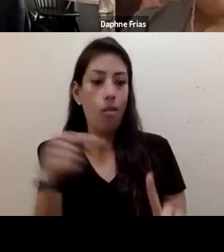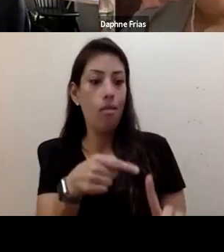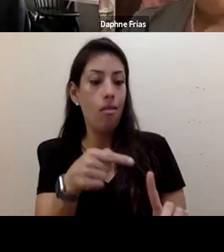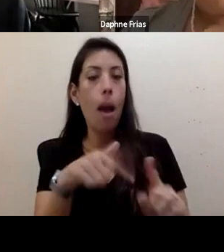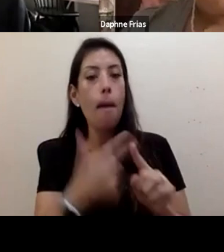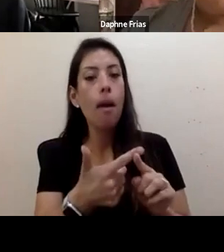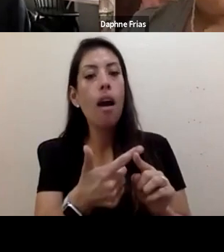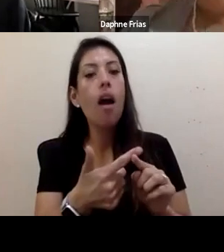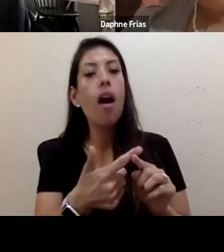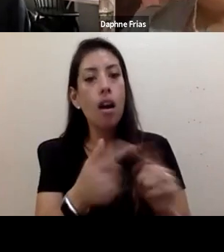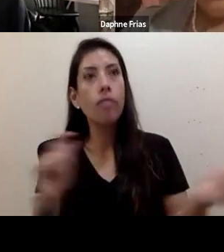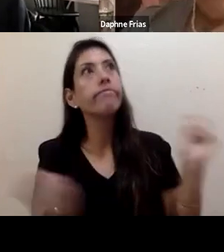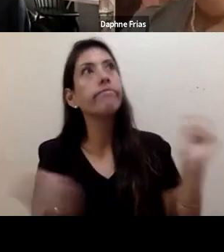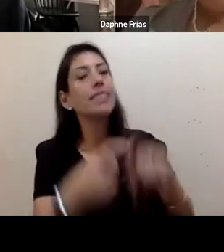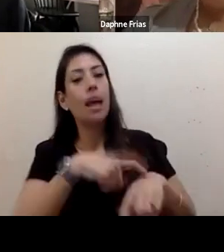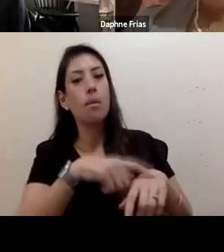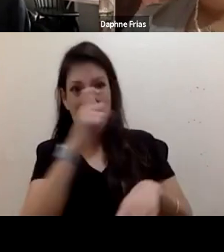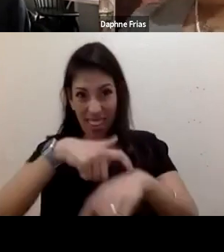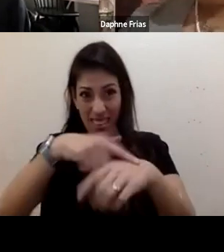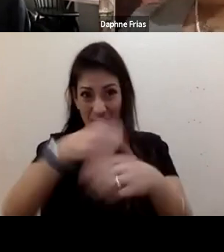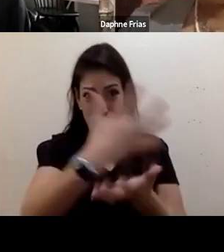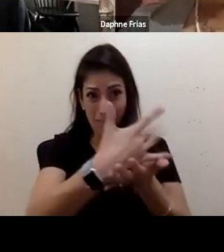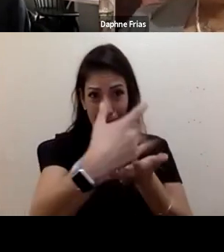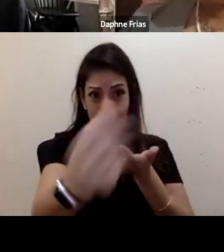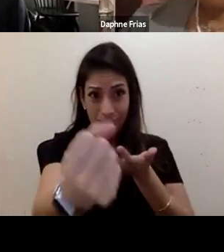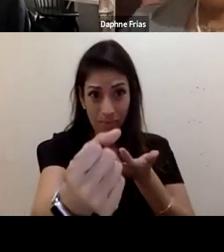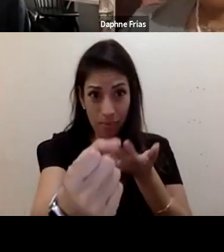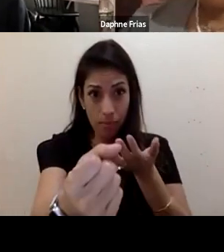because time is running out. It's about using the time we have left